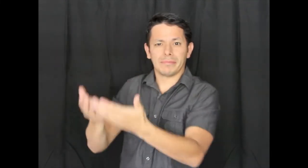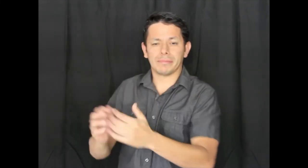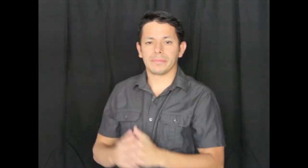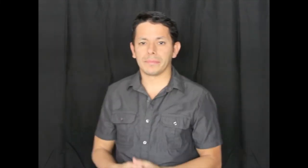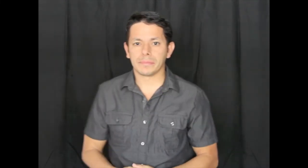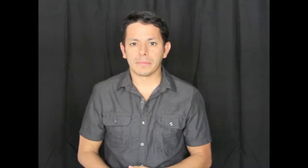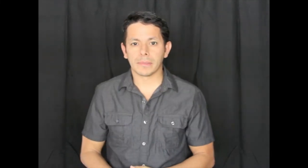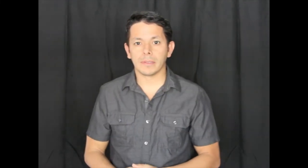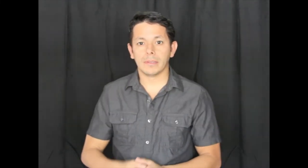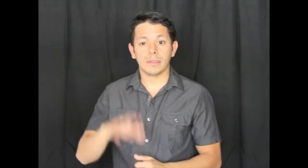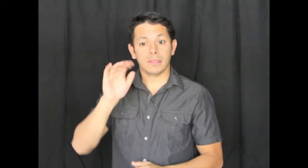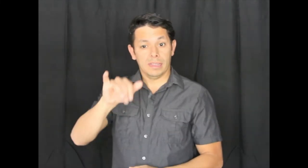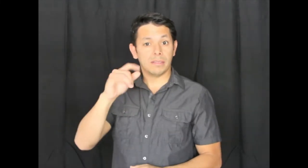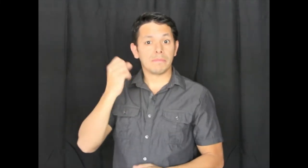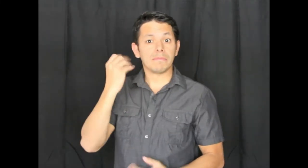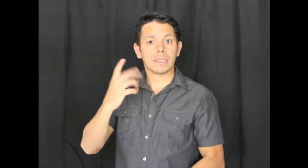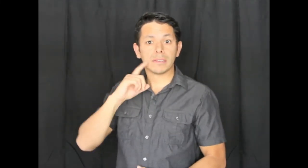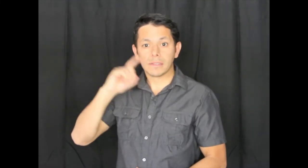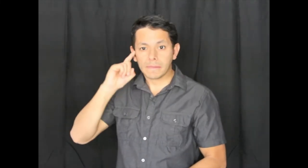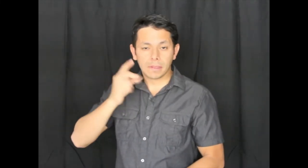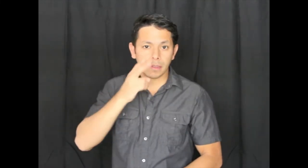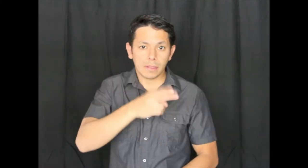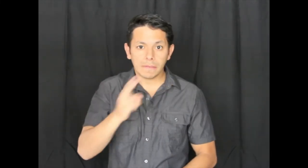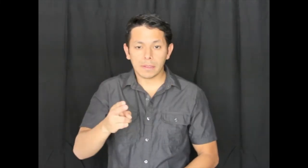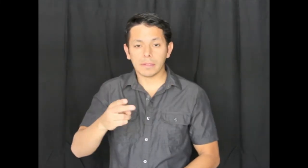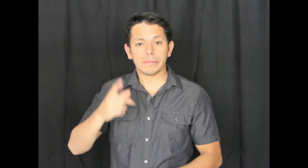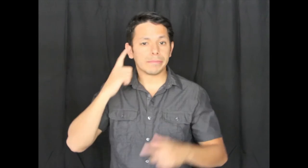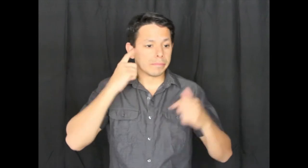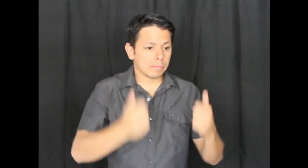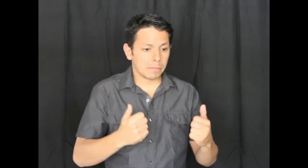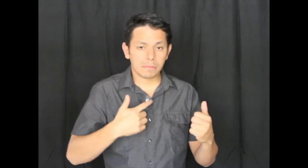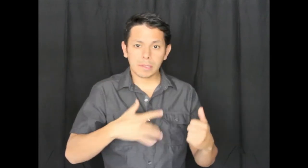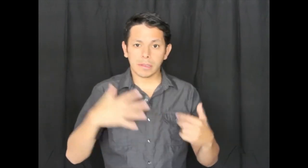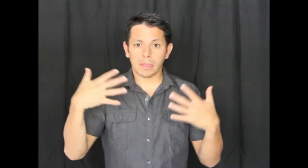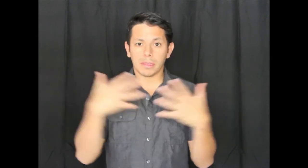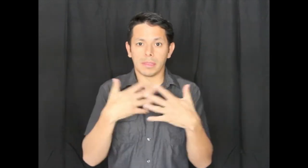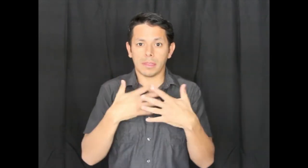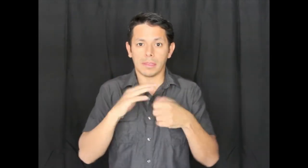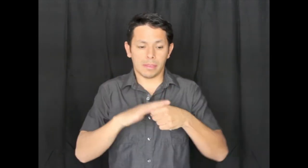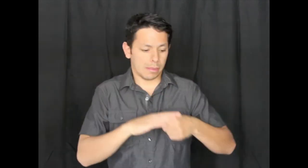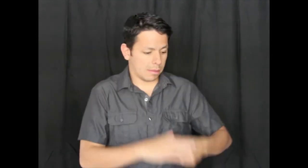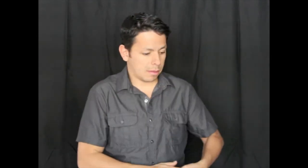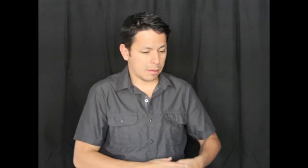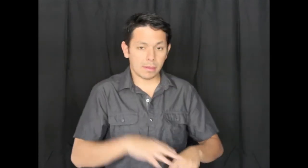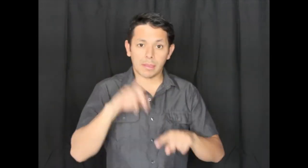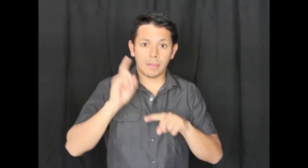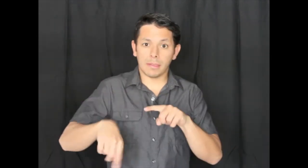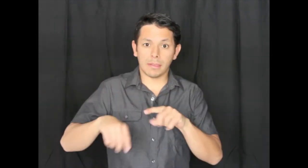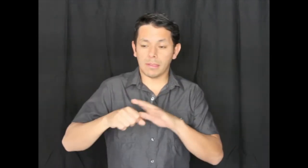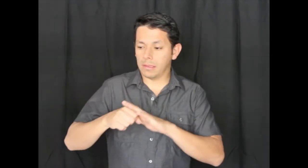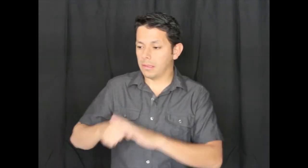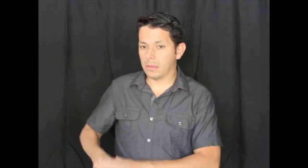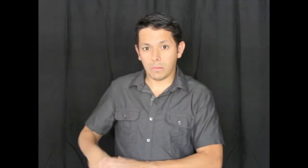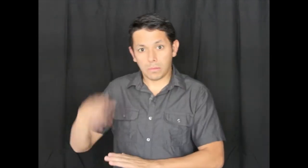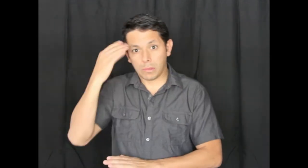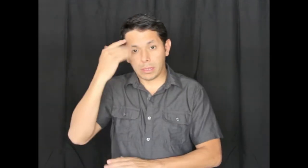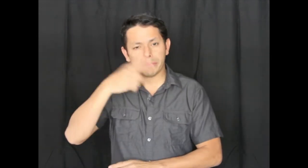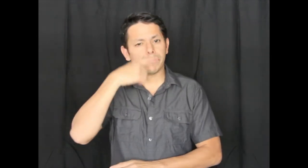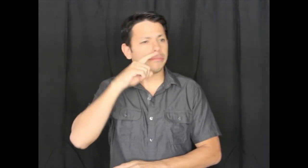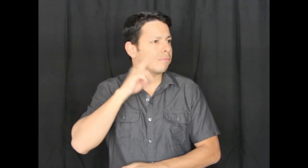objects. Know that many deaf and hard of hearing late deafened feel afraid, oppressed, "can't"... Why?